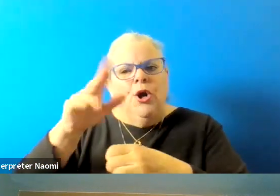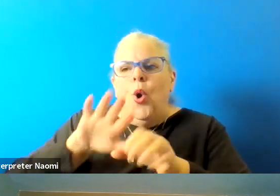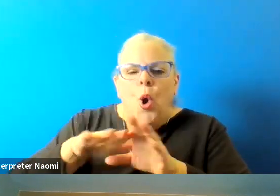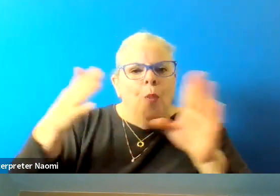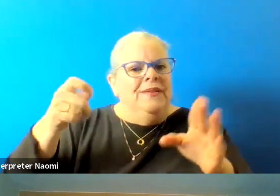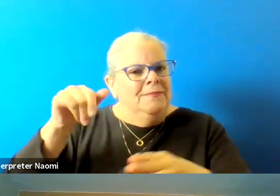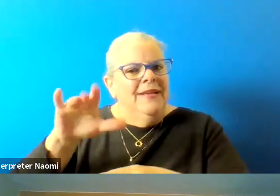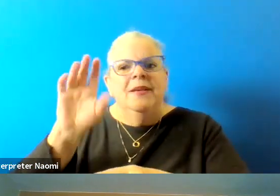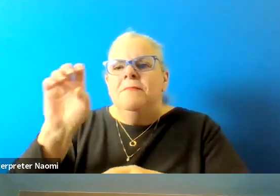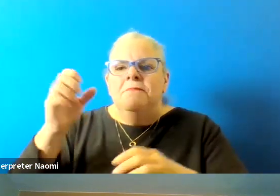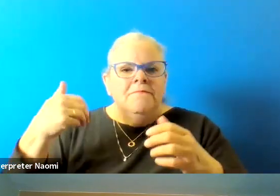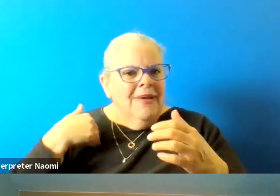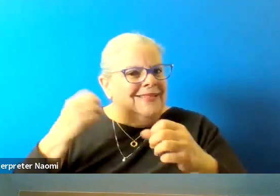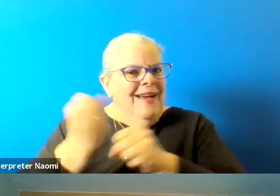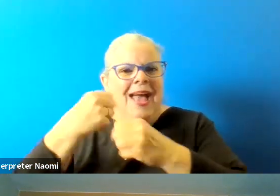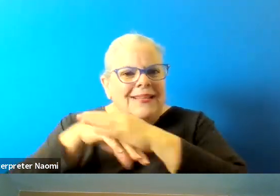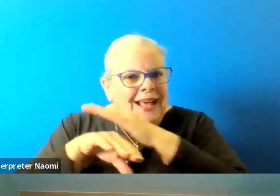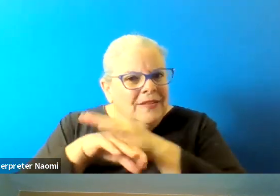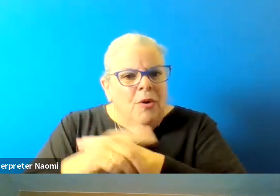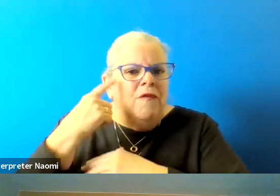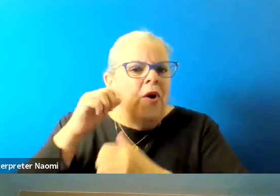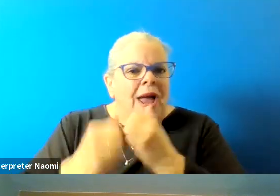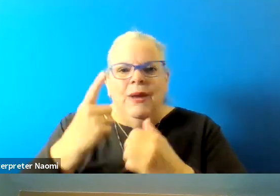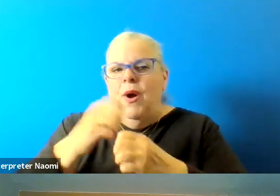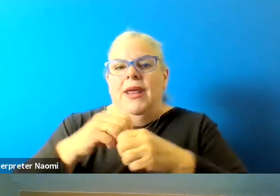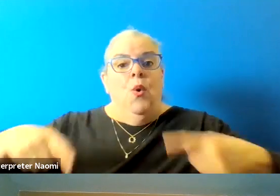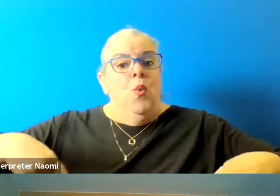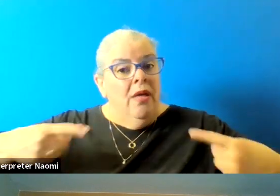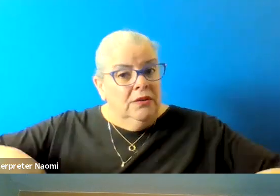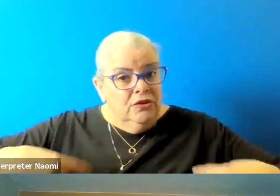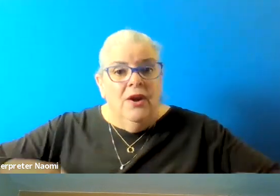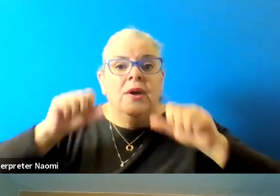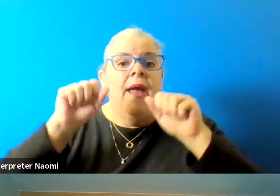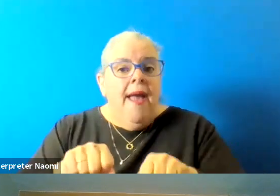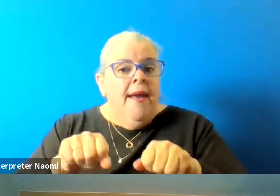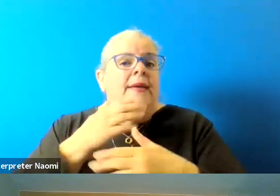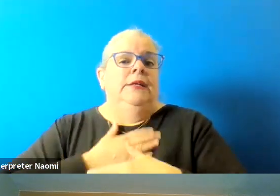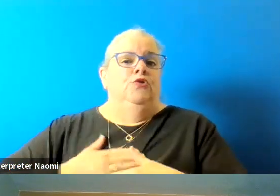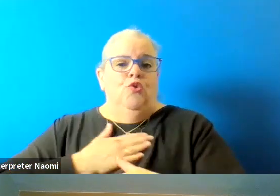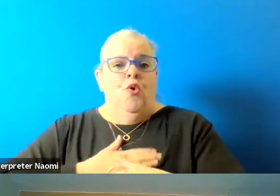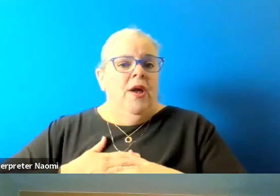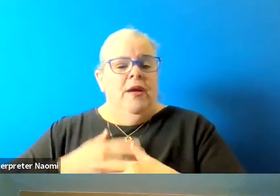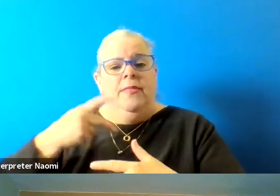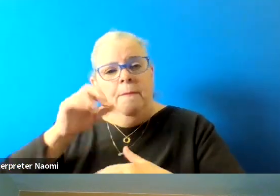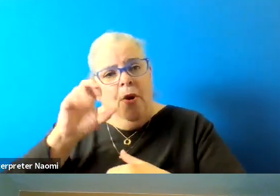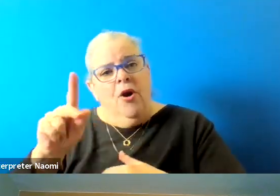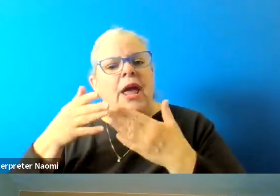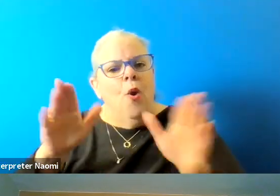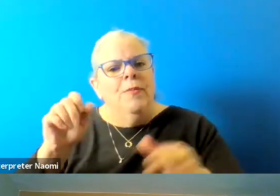You must have it accessible so that anyone in a wheelchair can enjoy the park and open space.